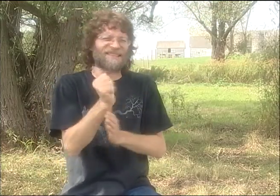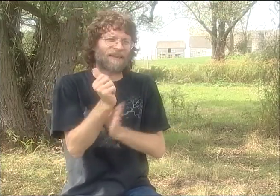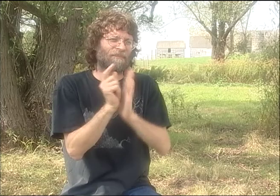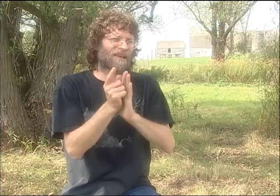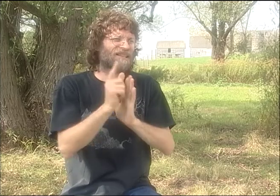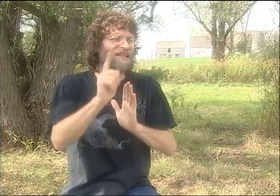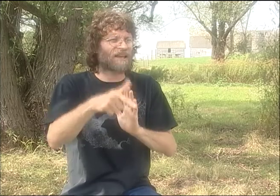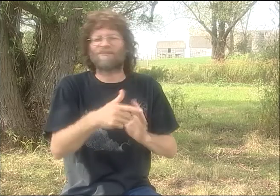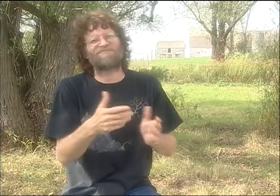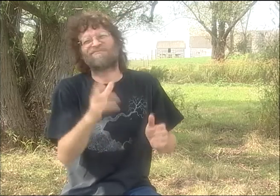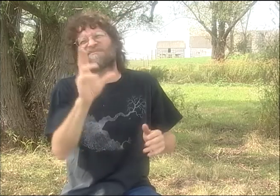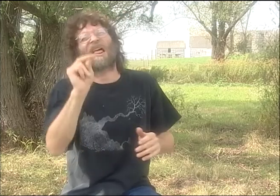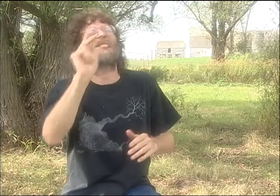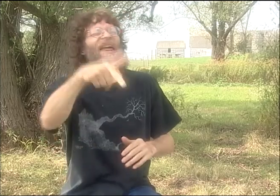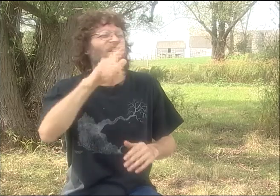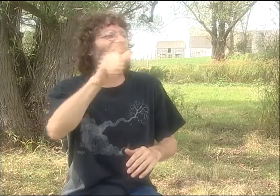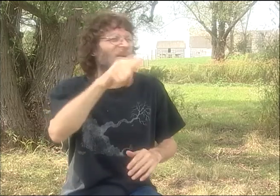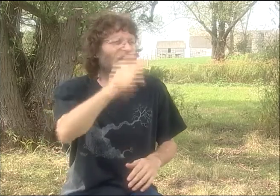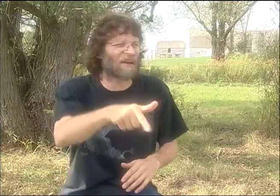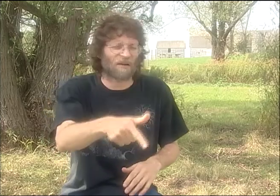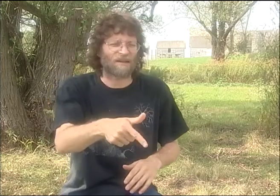DISHES FLYING HERE, DISHES FLYING THERE.